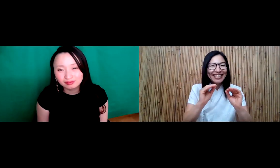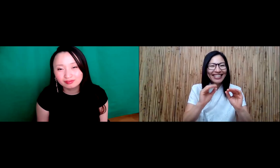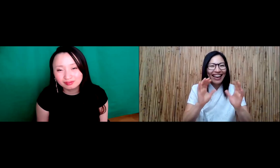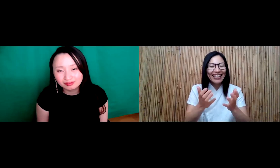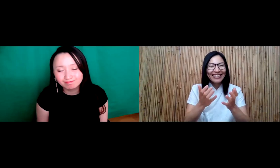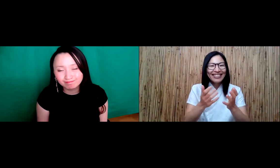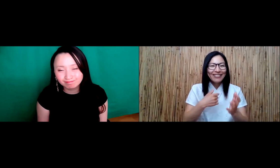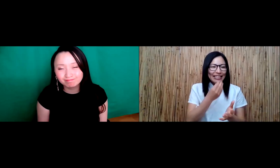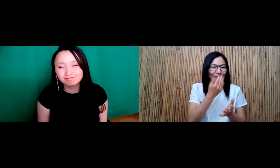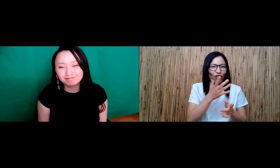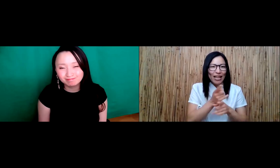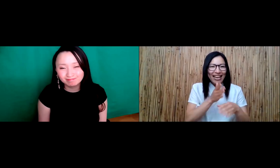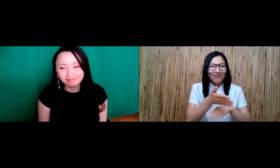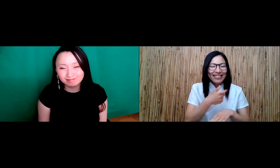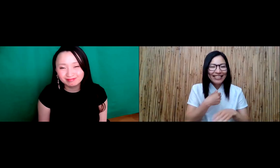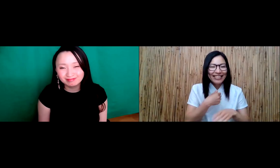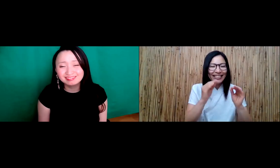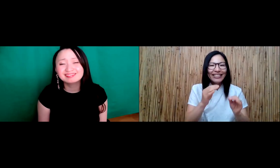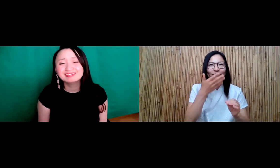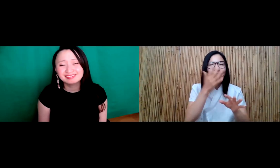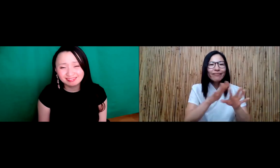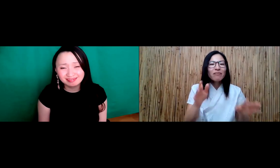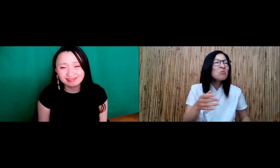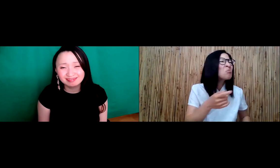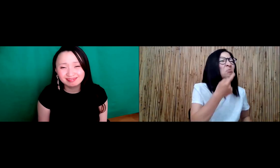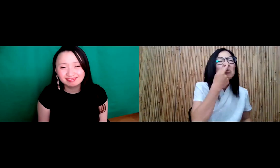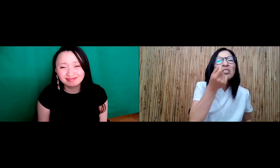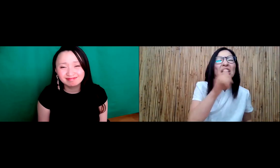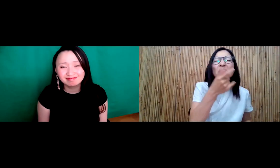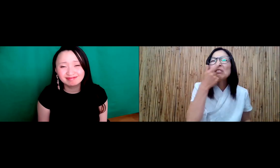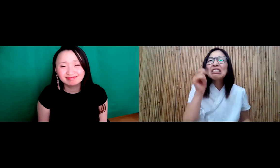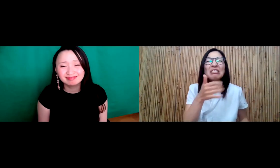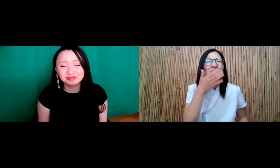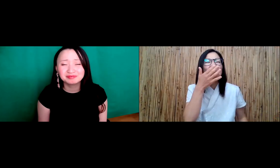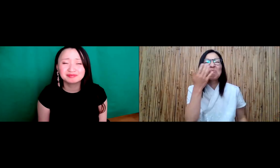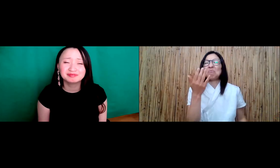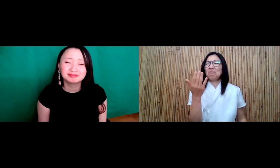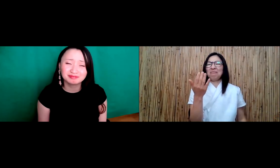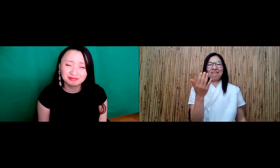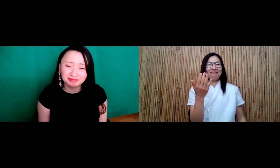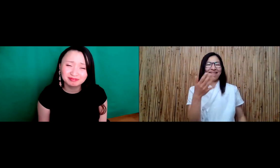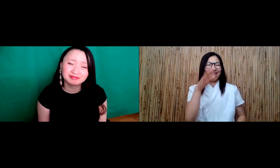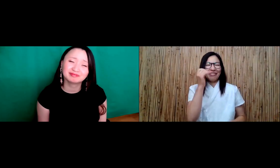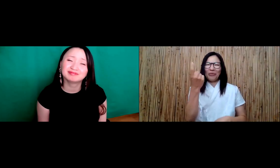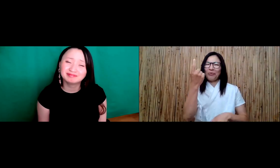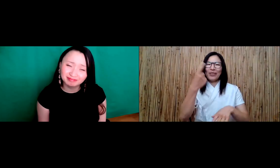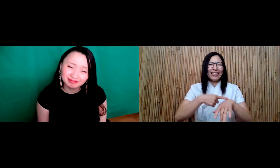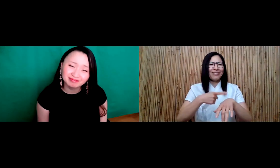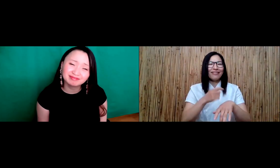have to remember that I'm educating, right. So, if I'm teaching in a classroom and I bring it. Other people are going to want to know what